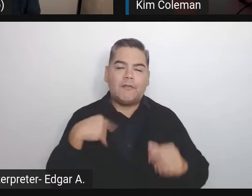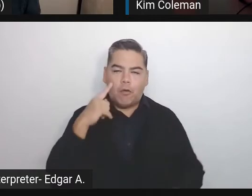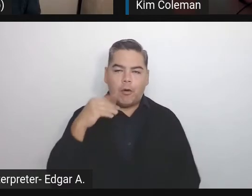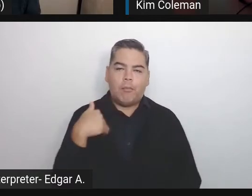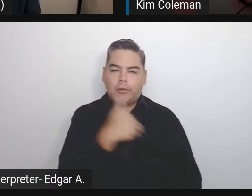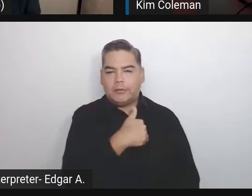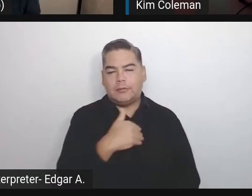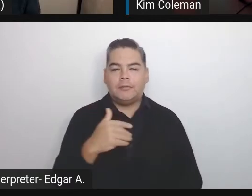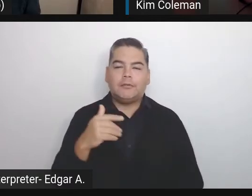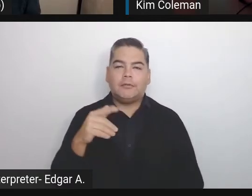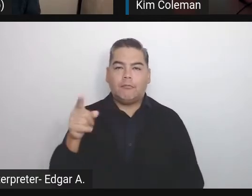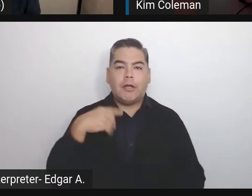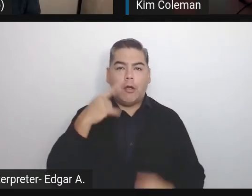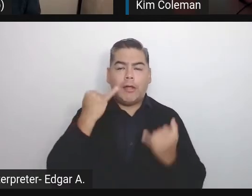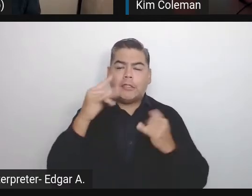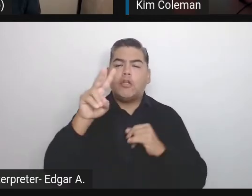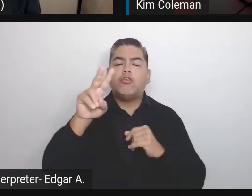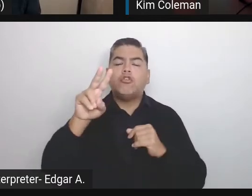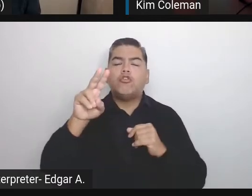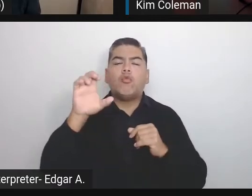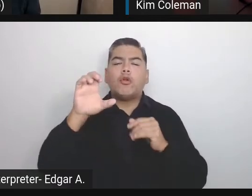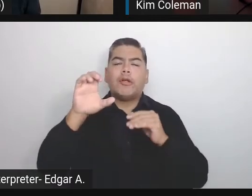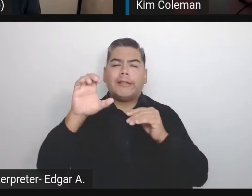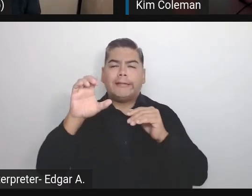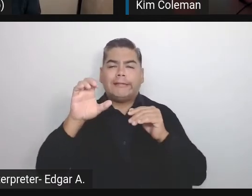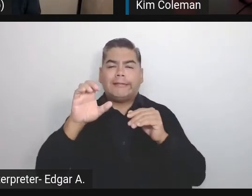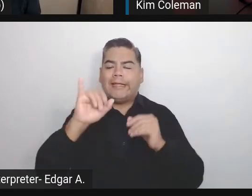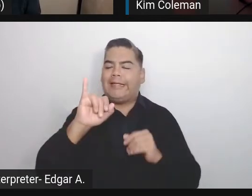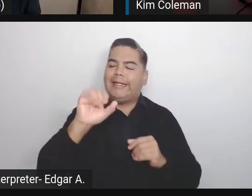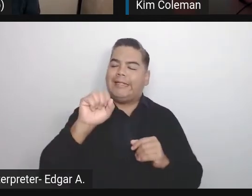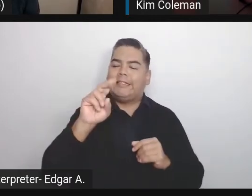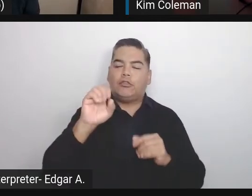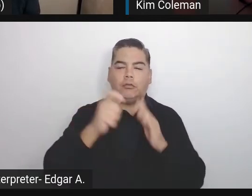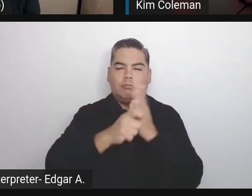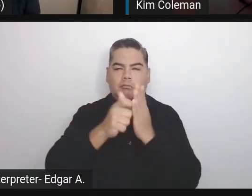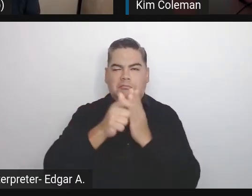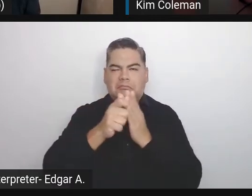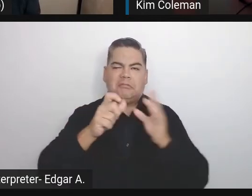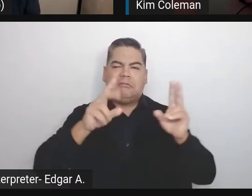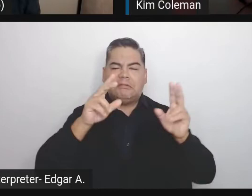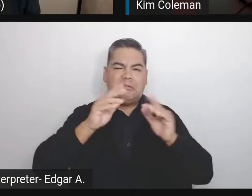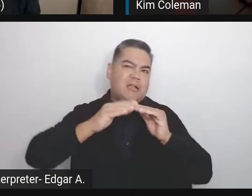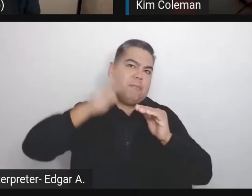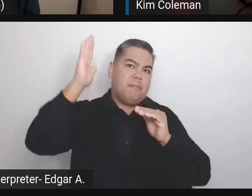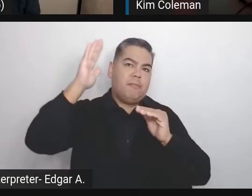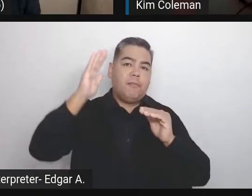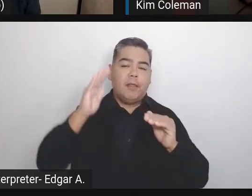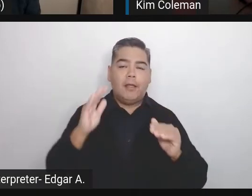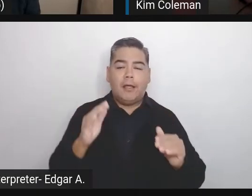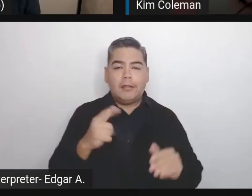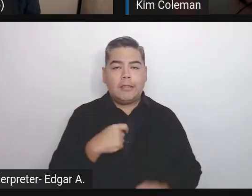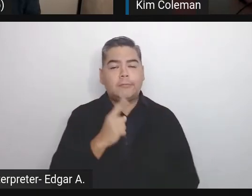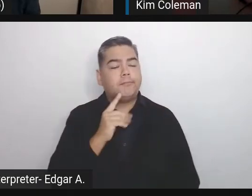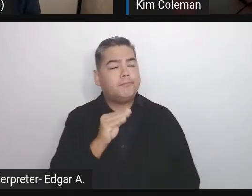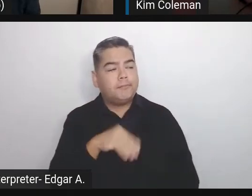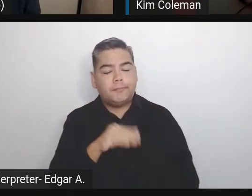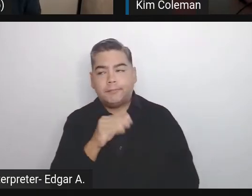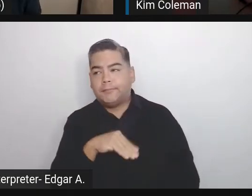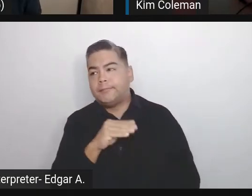more than 200 issues. 200 weeks ago, I just nodded without listening, and, yes, here we are [chuckles].